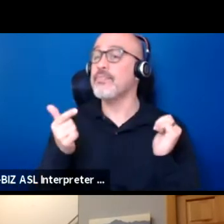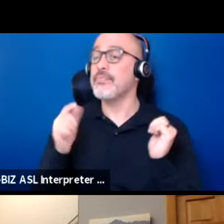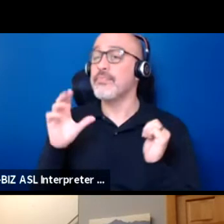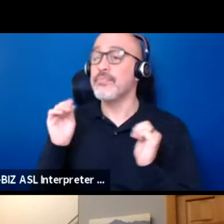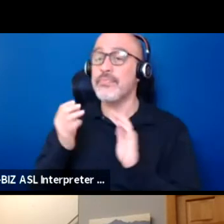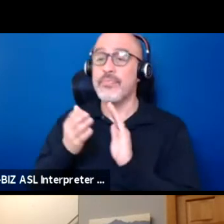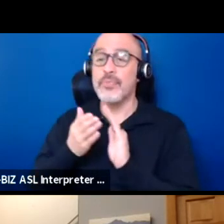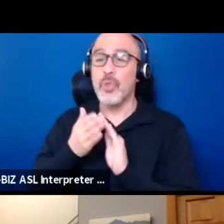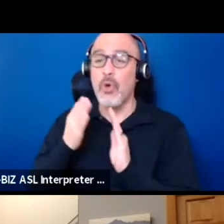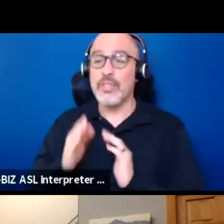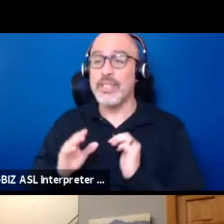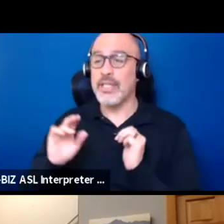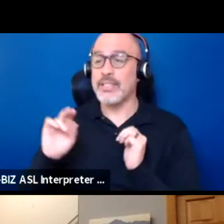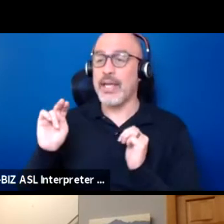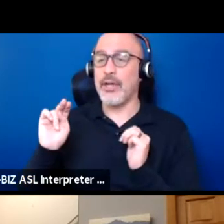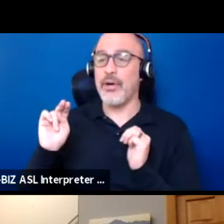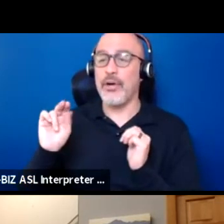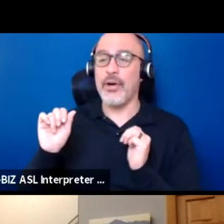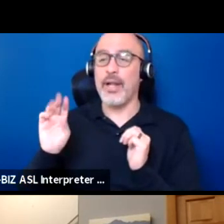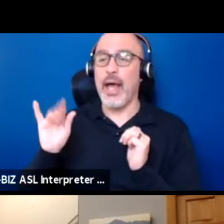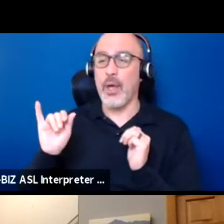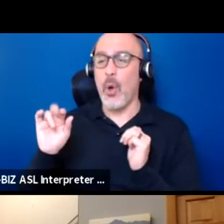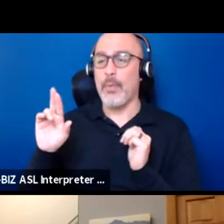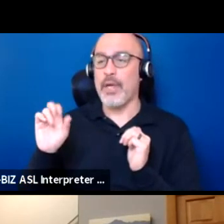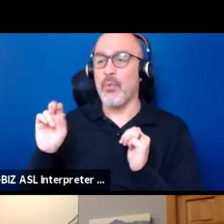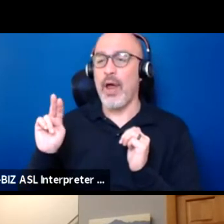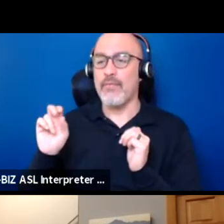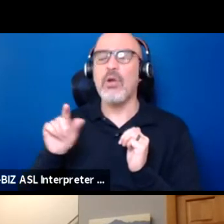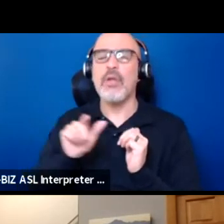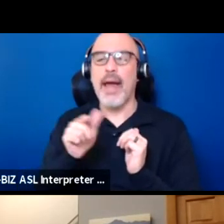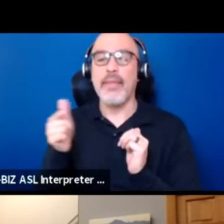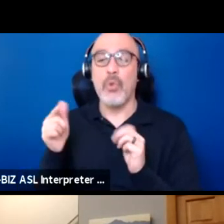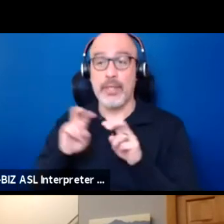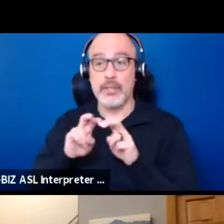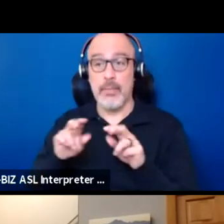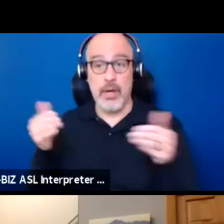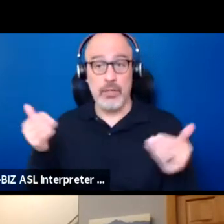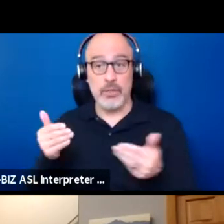and the rest of the panelists to introduce themselves. Fern, would you like to introduce yourself?